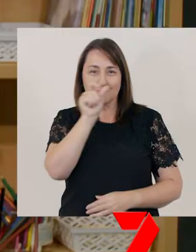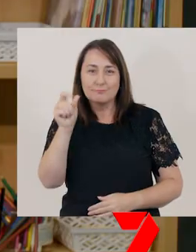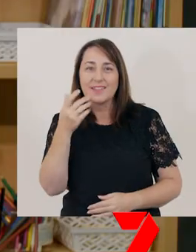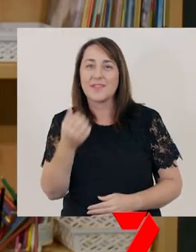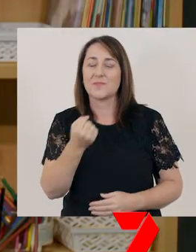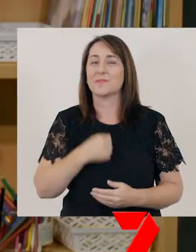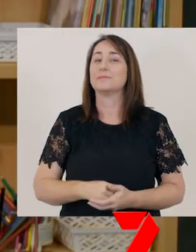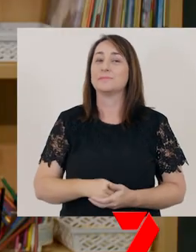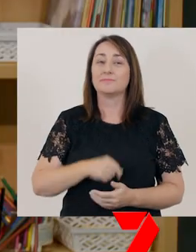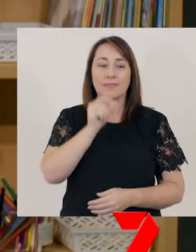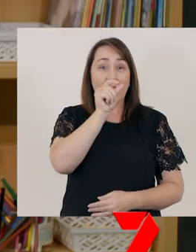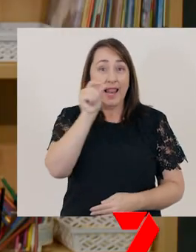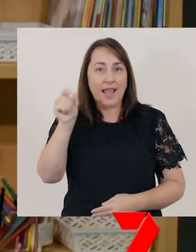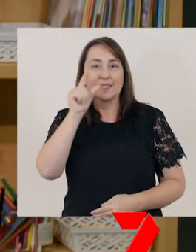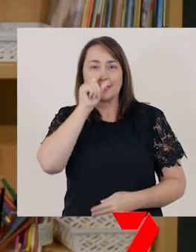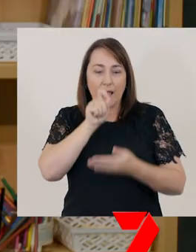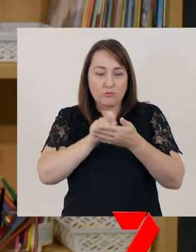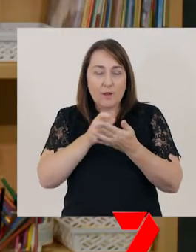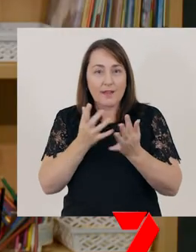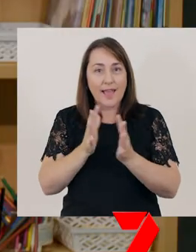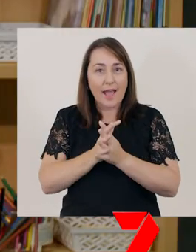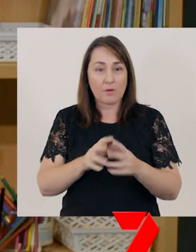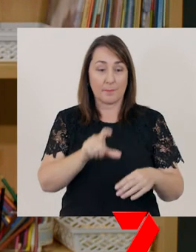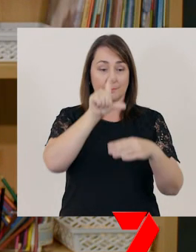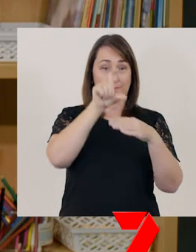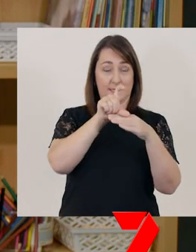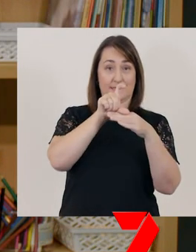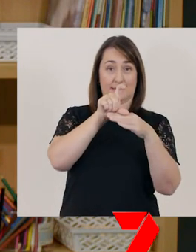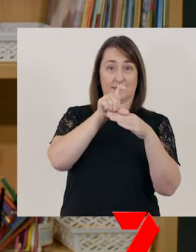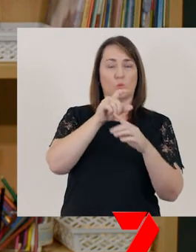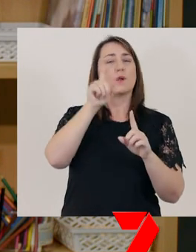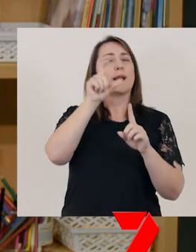Each letter can be shown with in upper-case, which can also be called a capital letter,